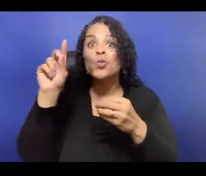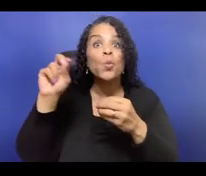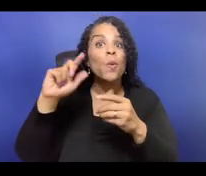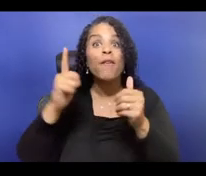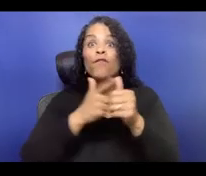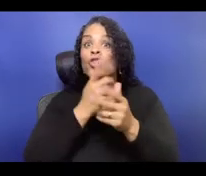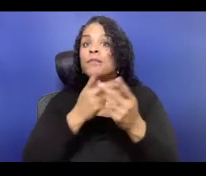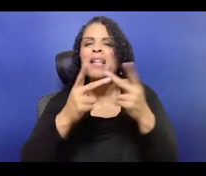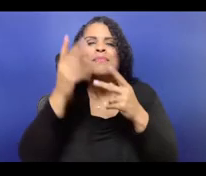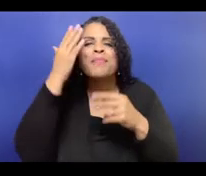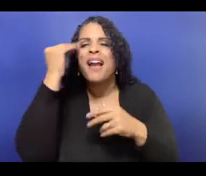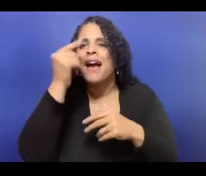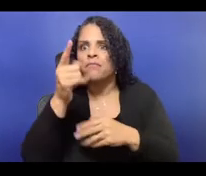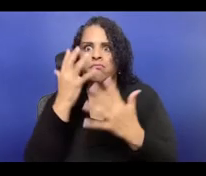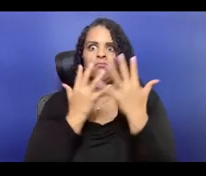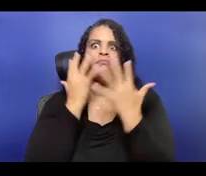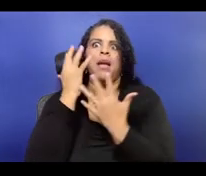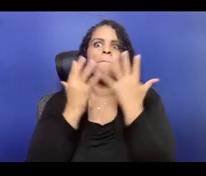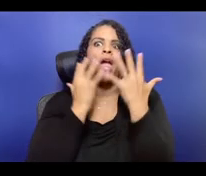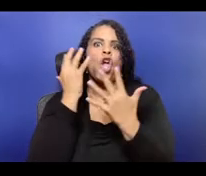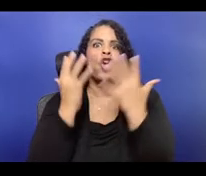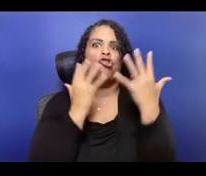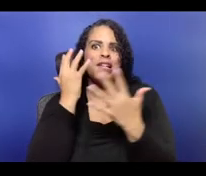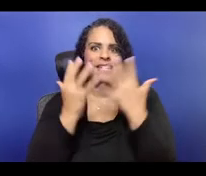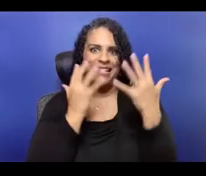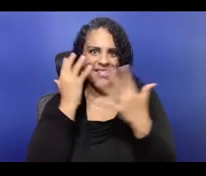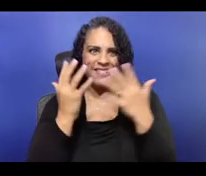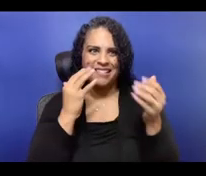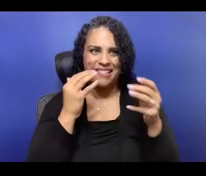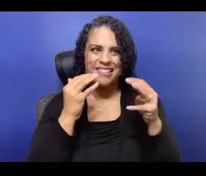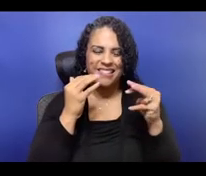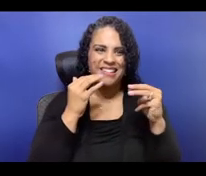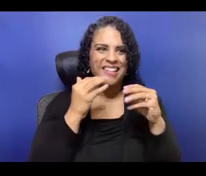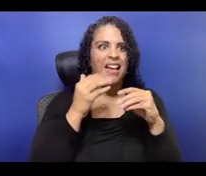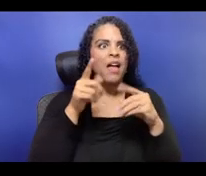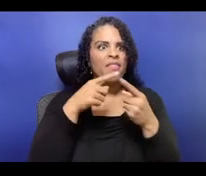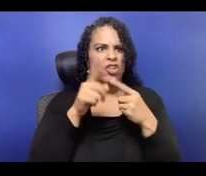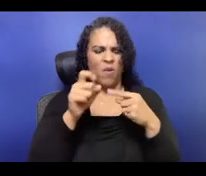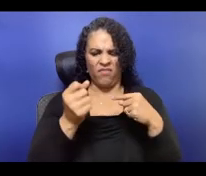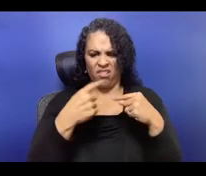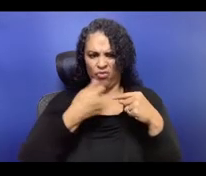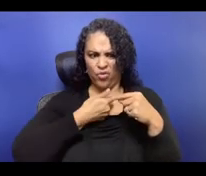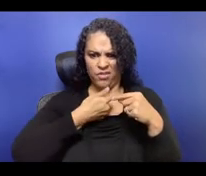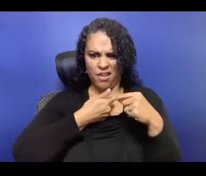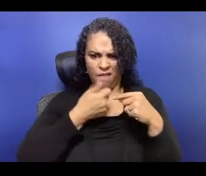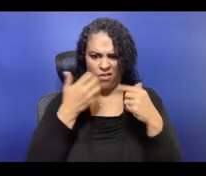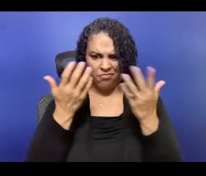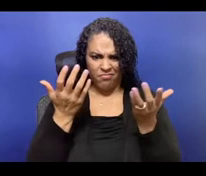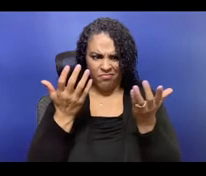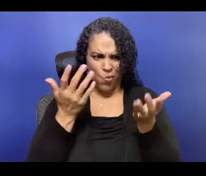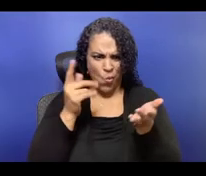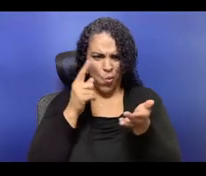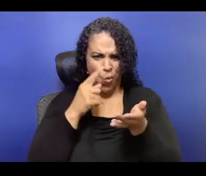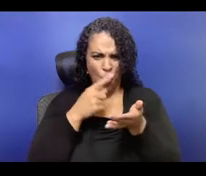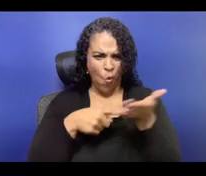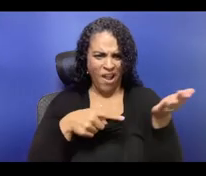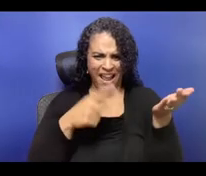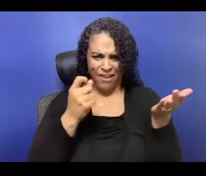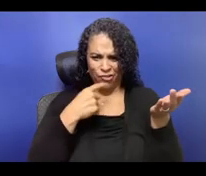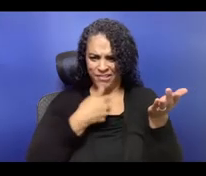of publicly transparent budgeting is understanding where your priorities are as an organization and then being,